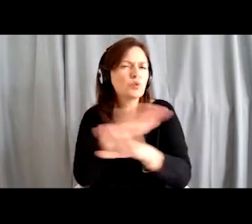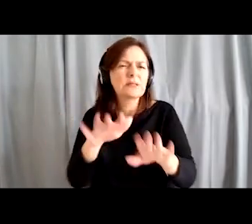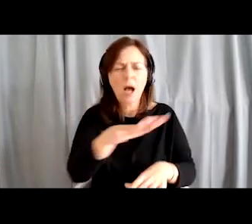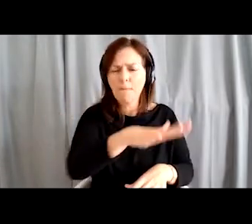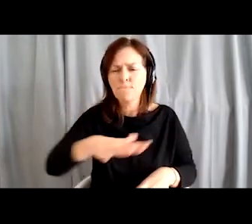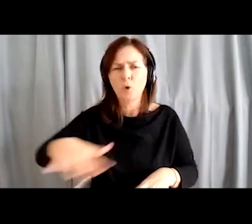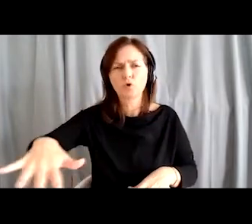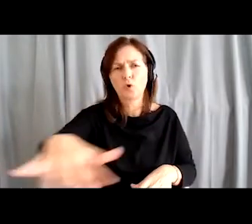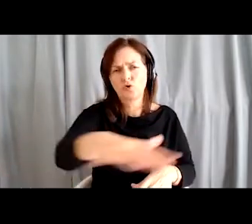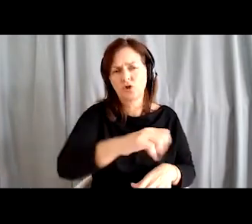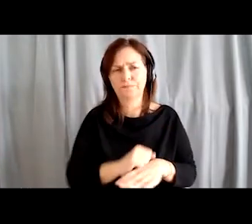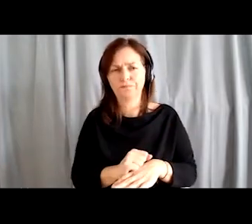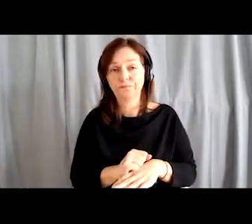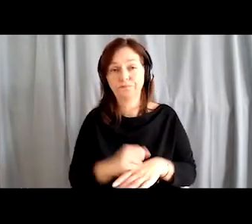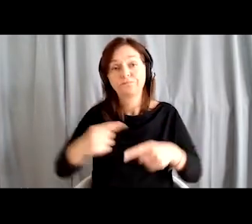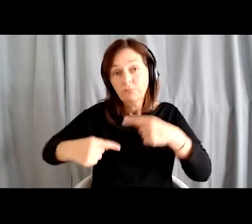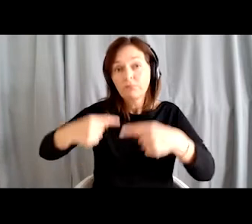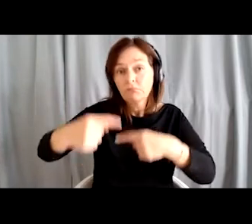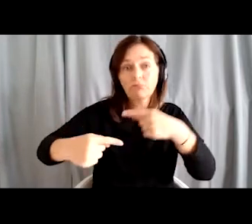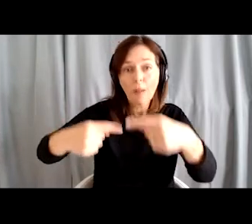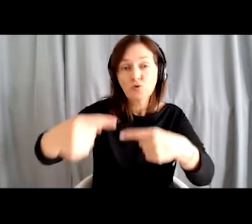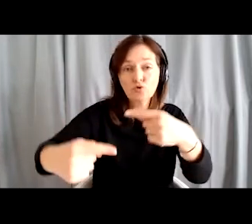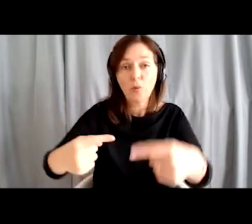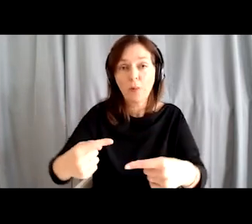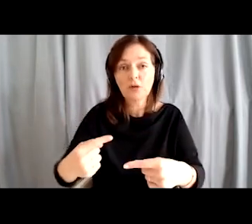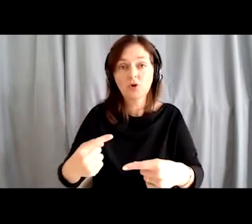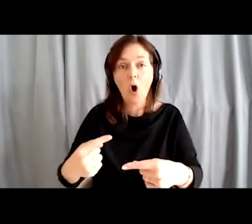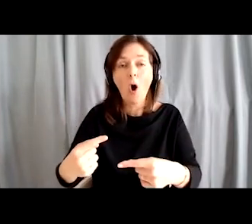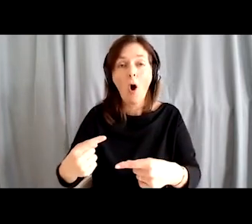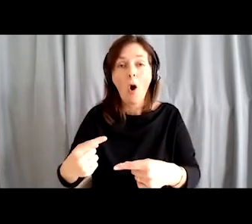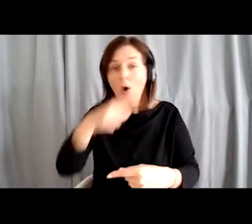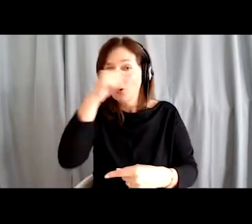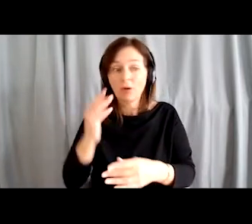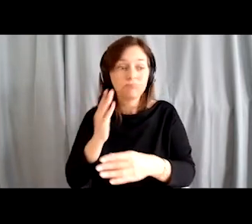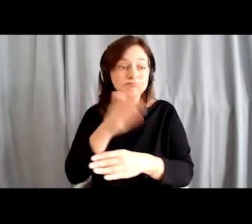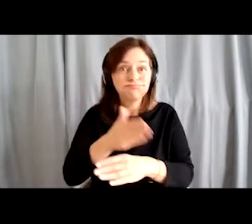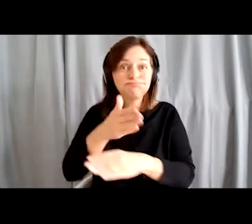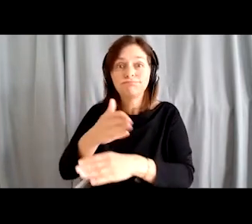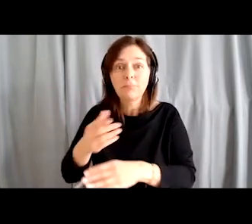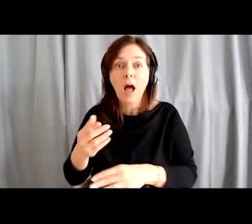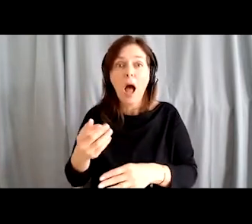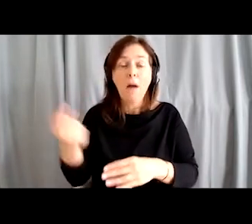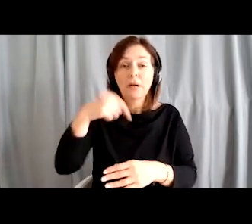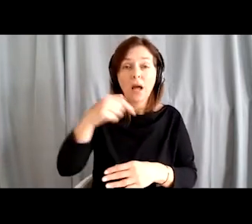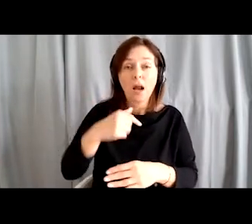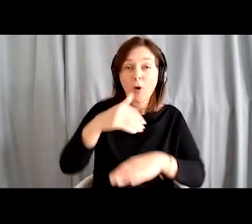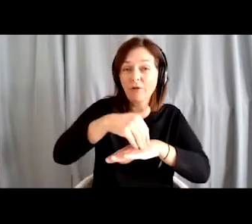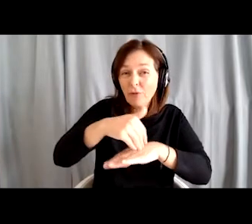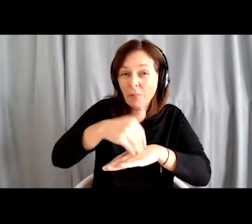Gradually, citizens came more and more often for information and advice on dealing with situations